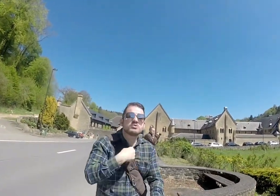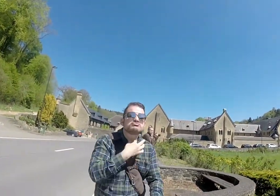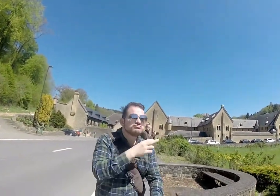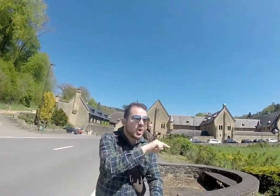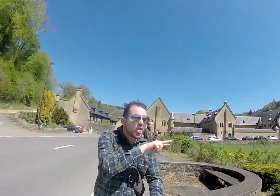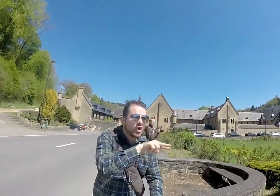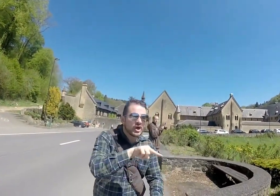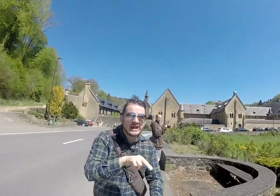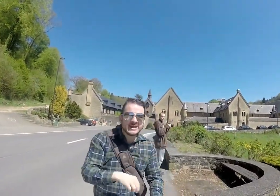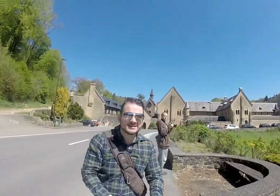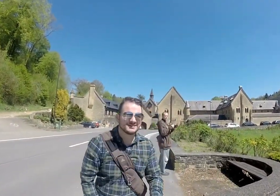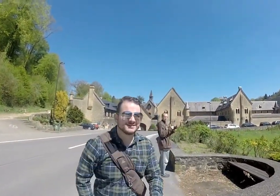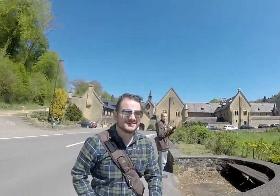I'm curious about that.